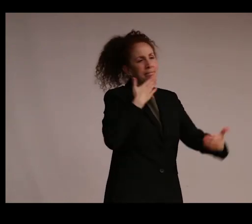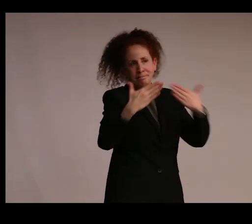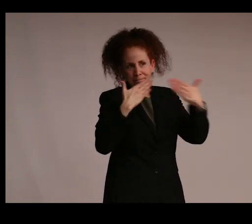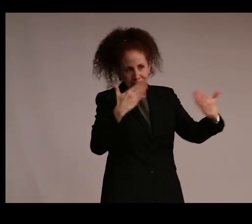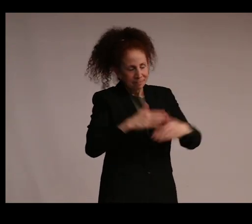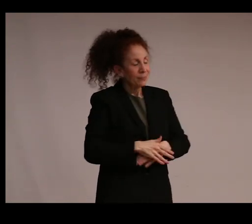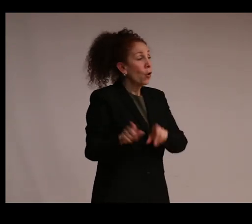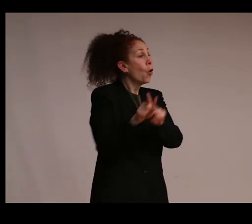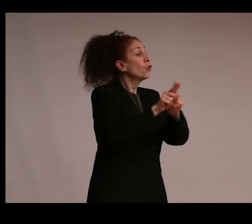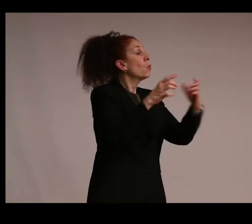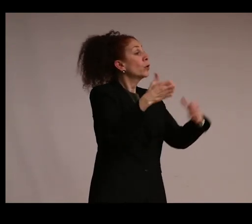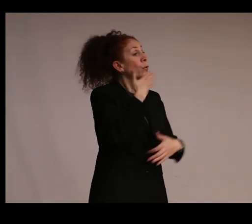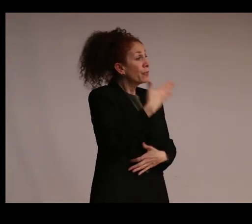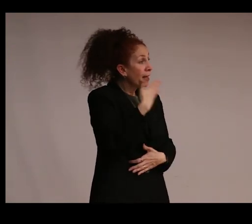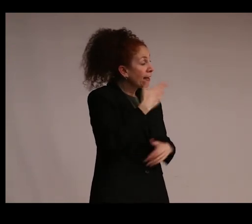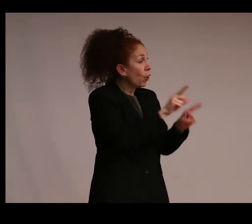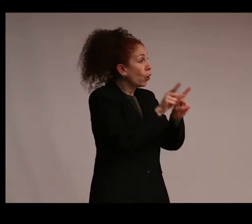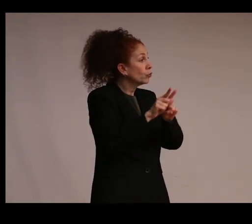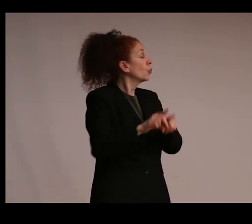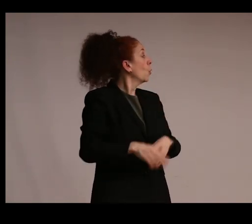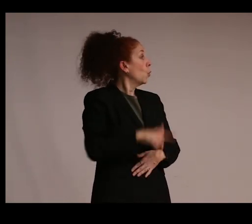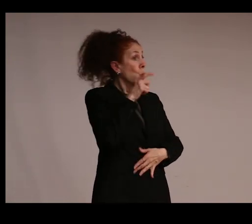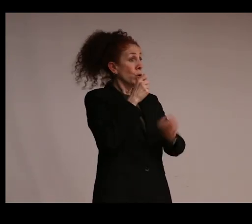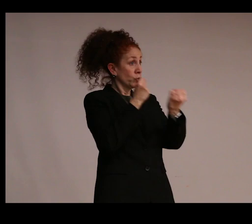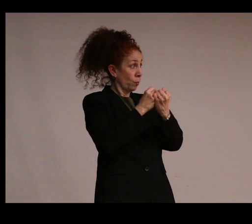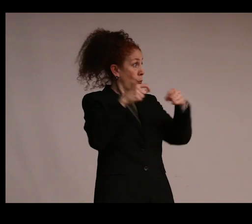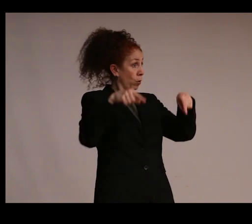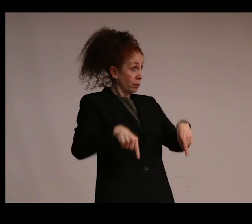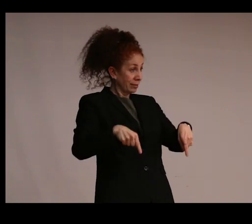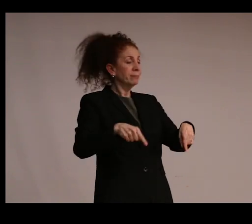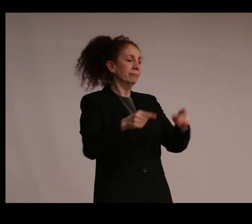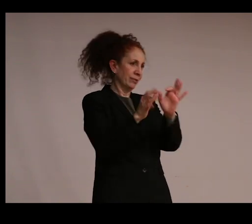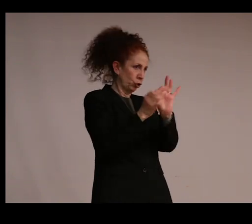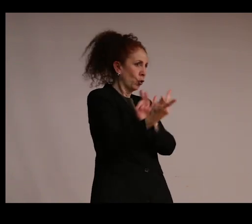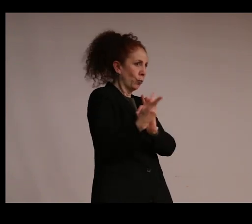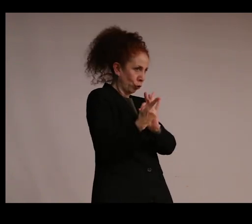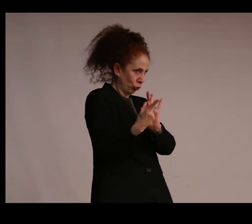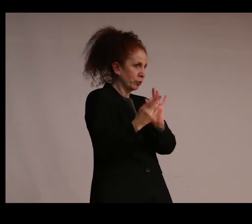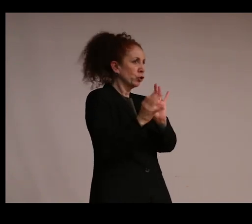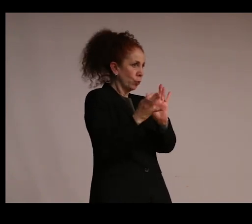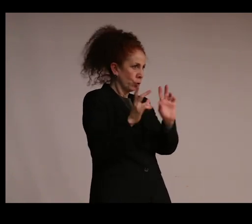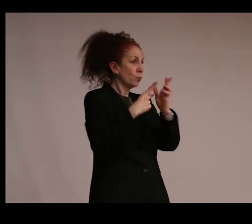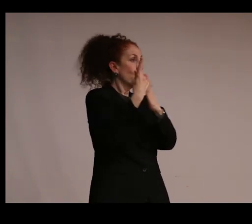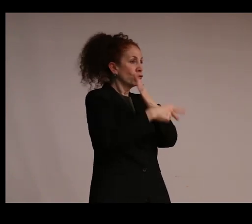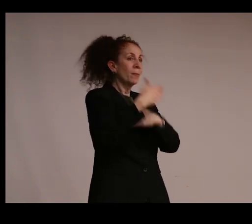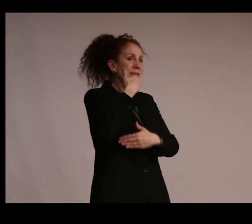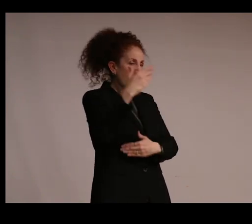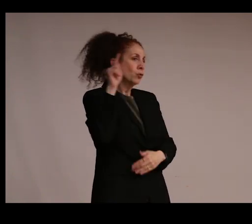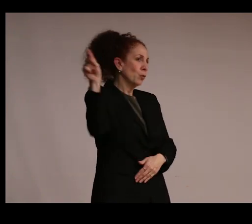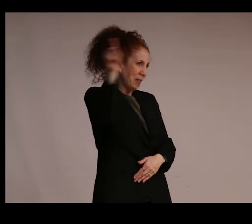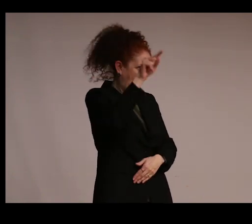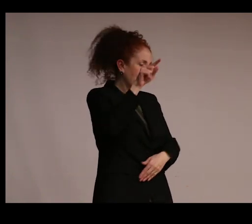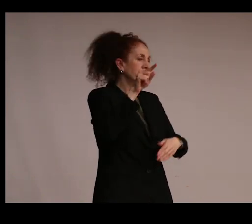I also want to thank the people who have supported our American Sign Language interpretation programs. So the interpreters--